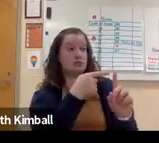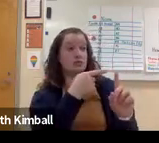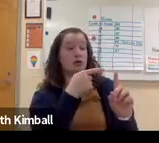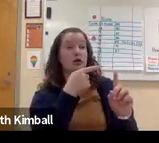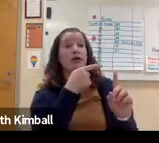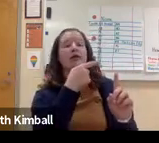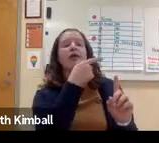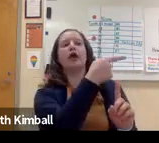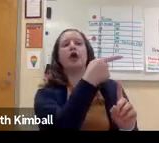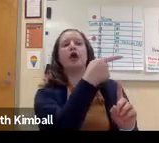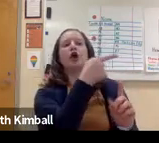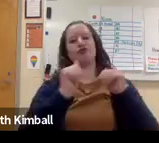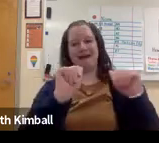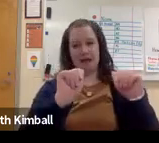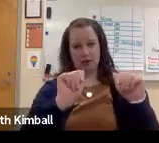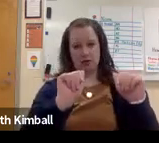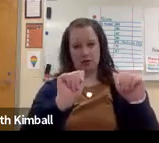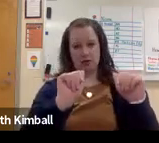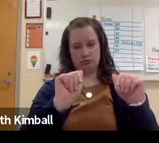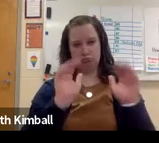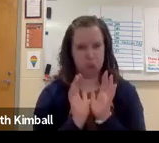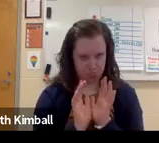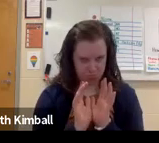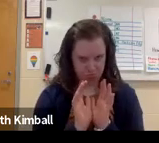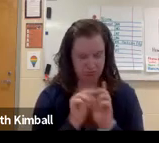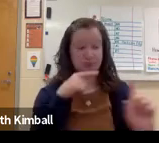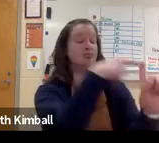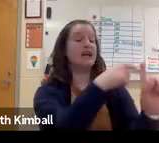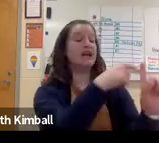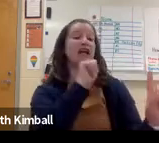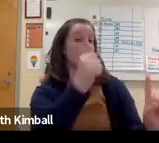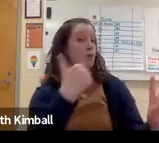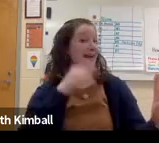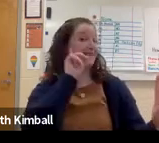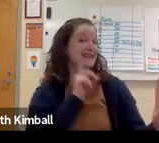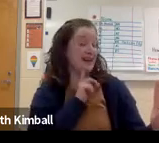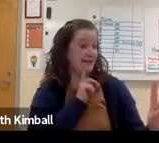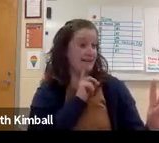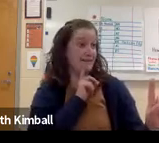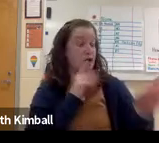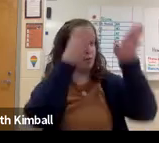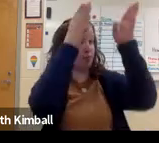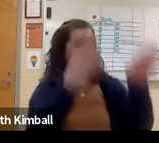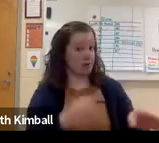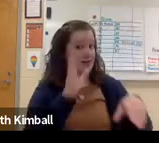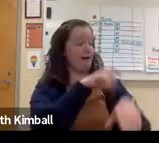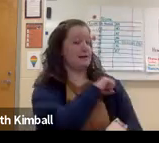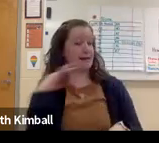As for accessible materials through that, they are trying, let's just put it that way.